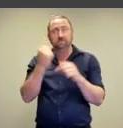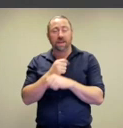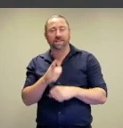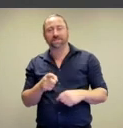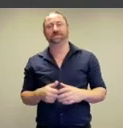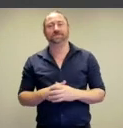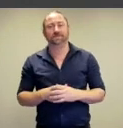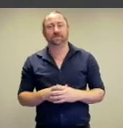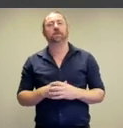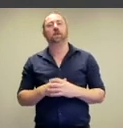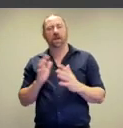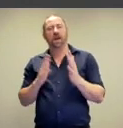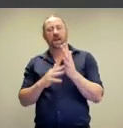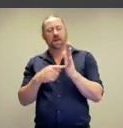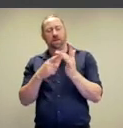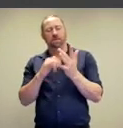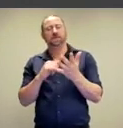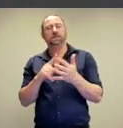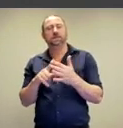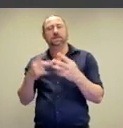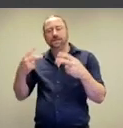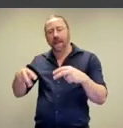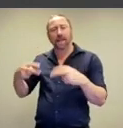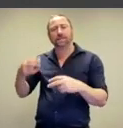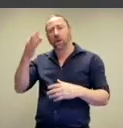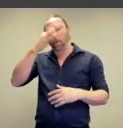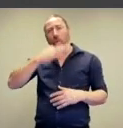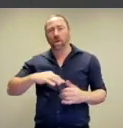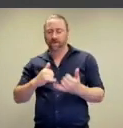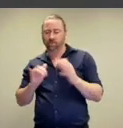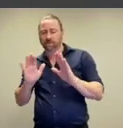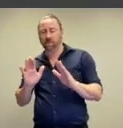but it is also very much reminiscent of